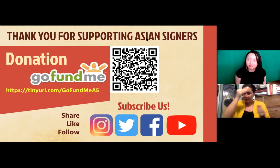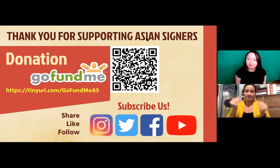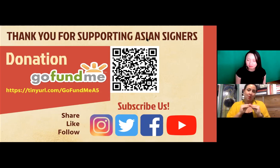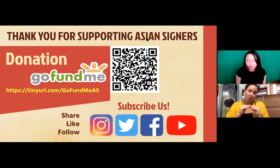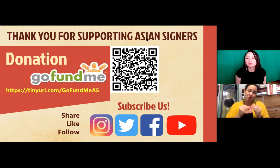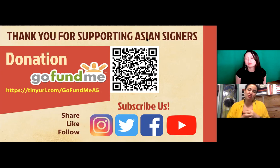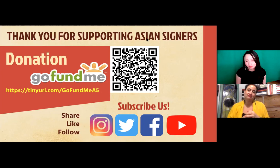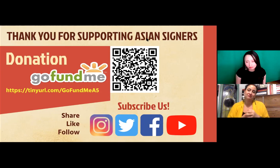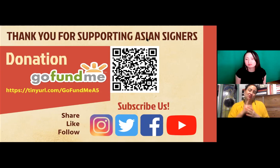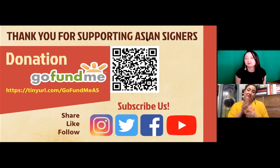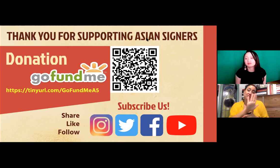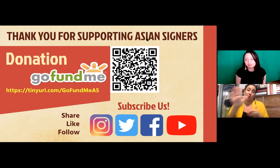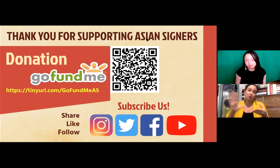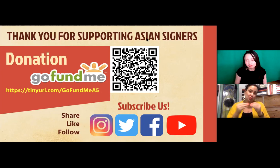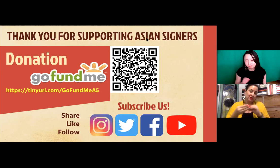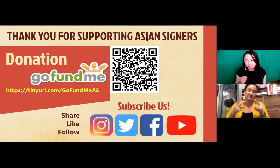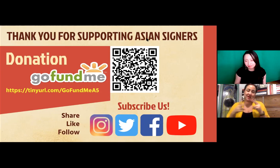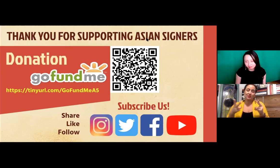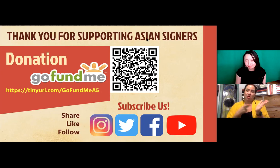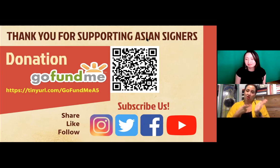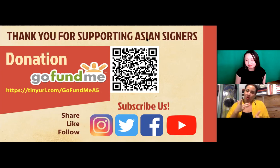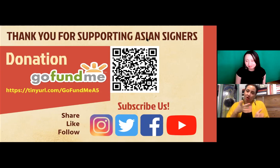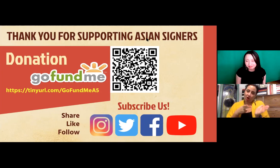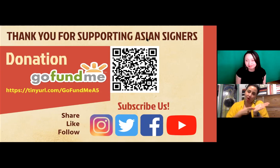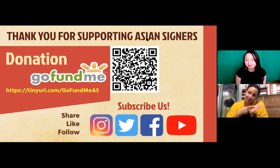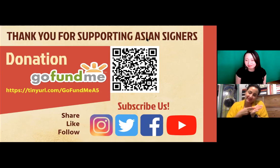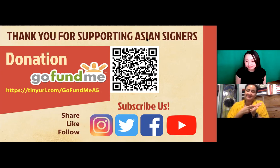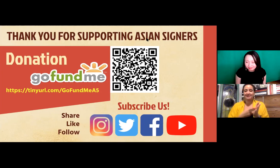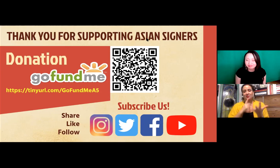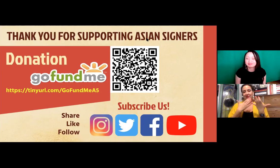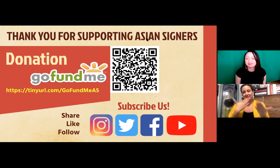community and also support each other as well. And so it's really you know their stories,